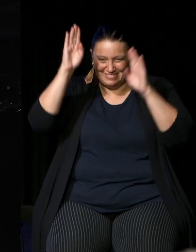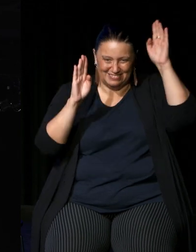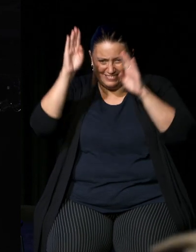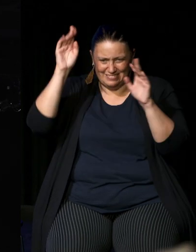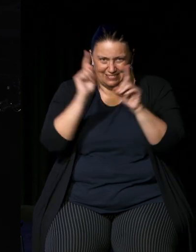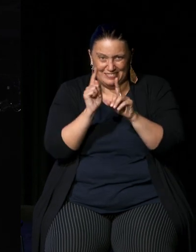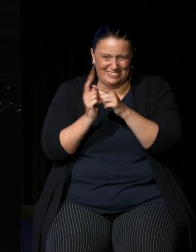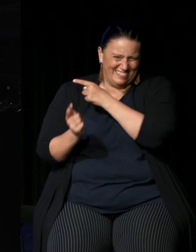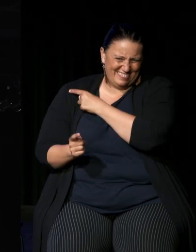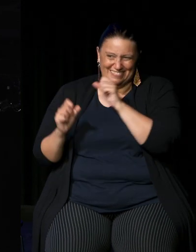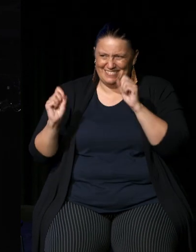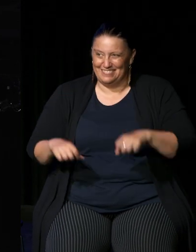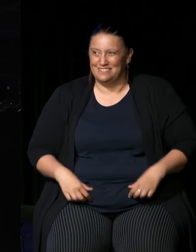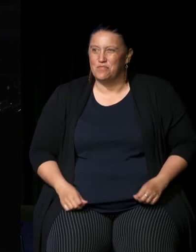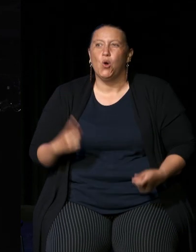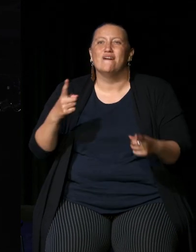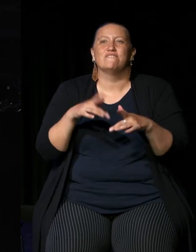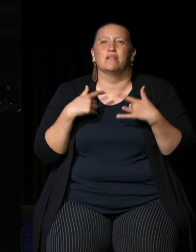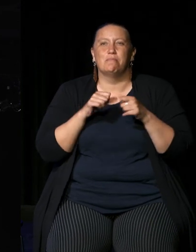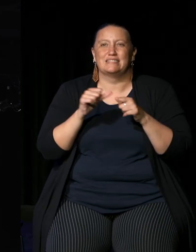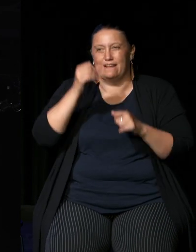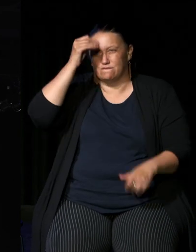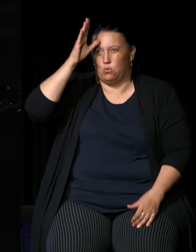yeah okay do you feel better informed after today hands up